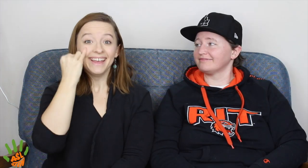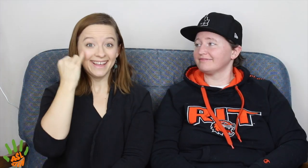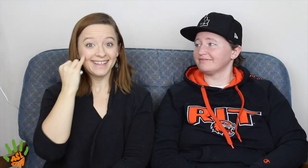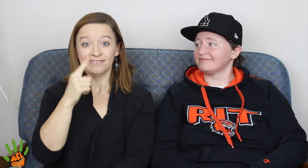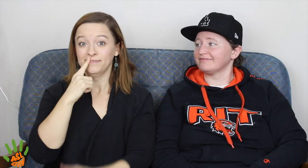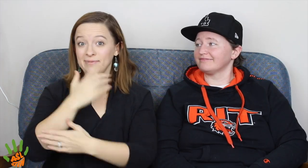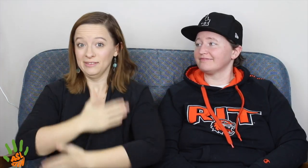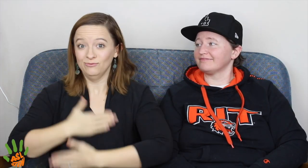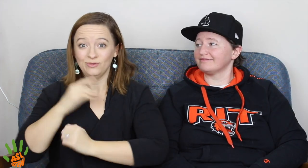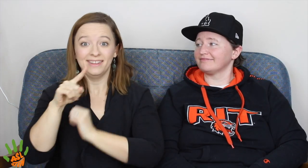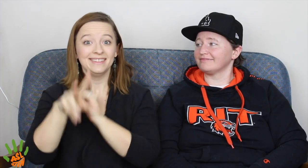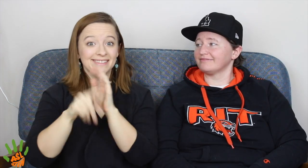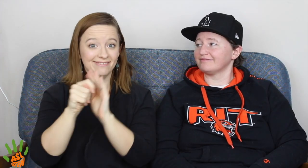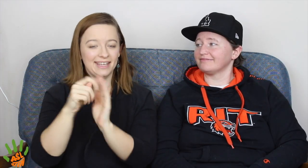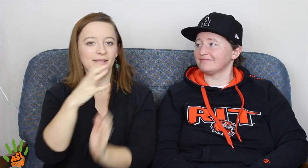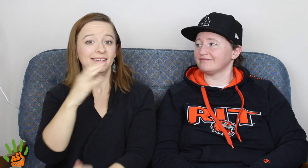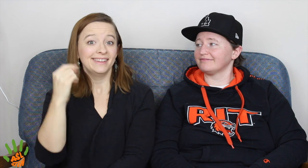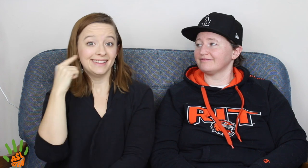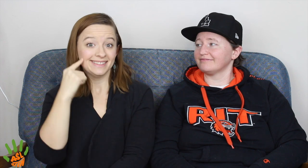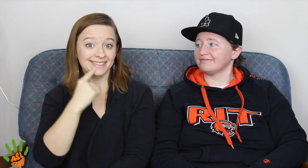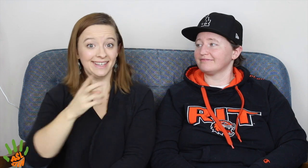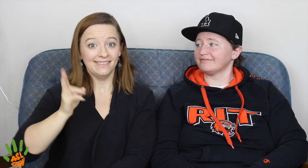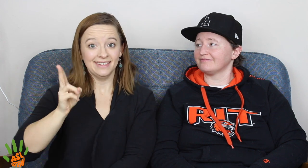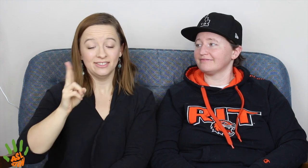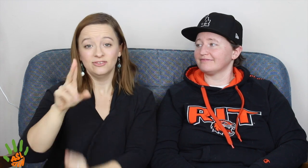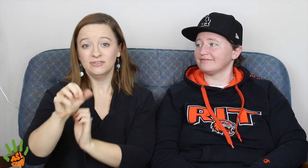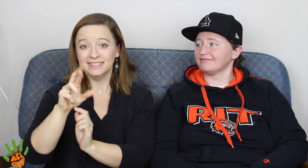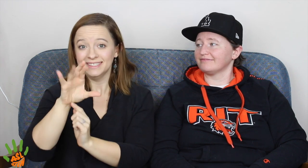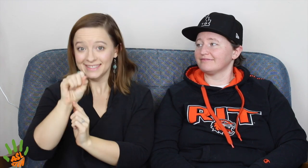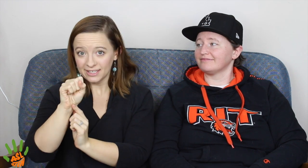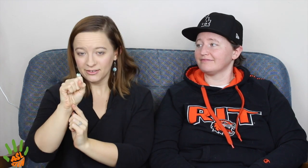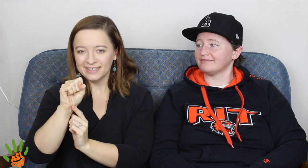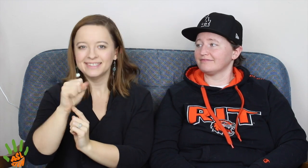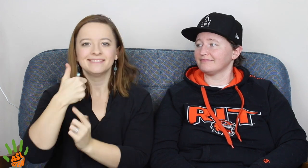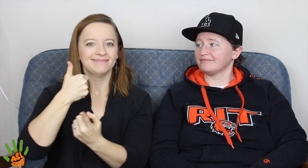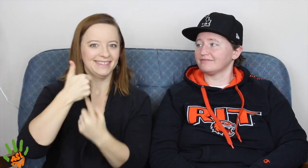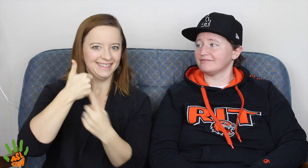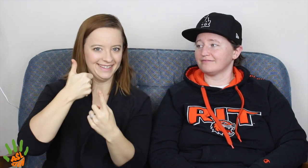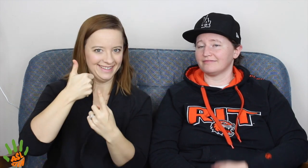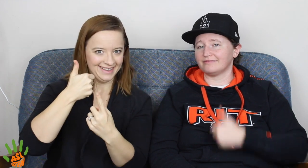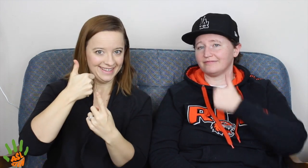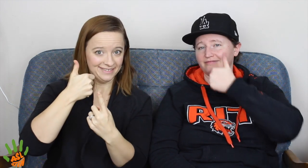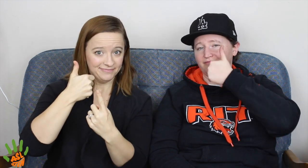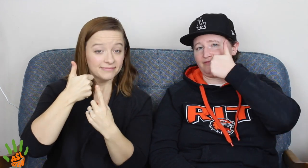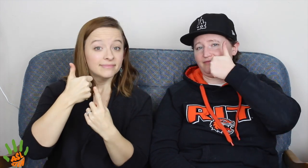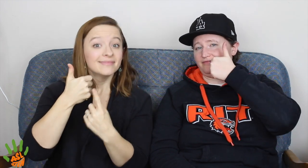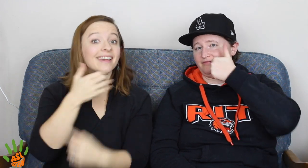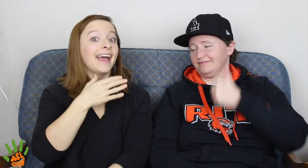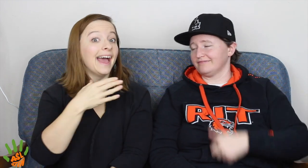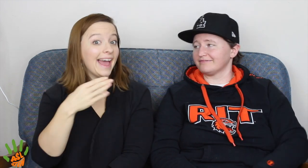If you guys have enjoyed this video and you're enjoying the Deaf history series, click LIKE